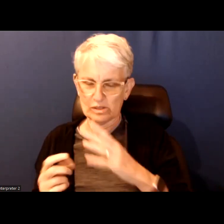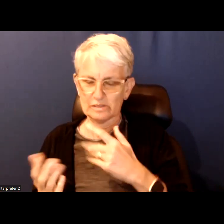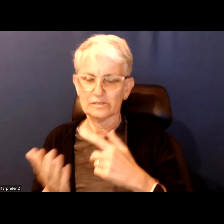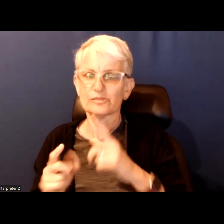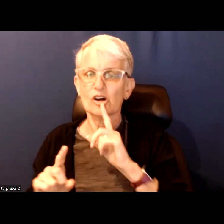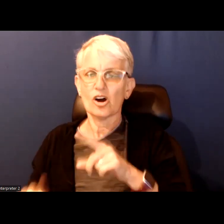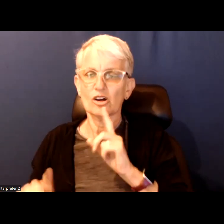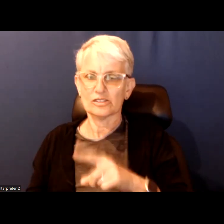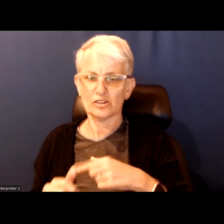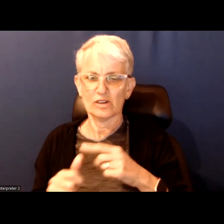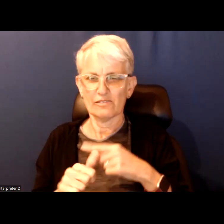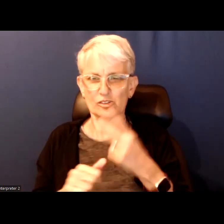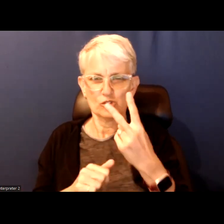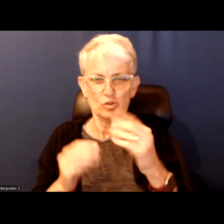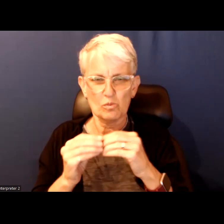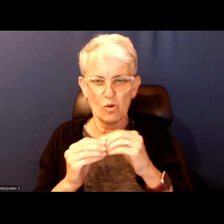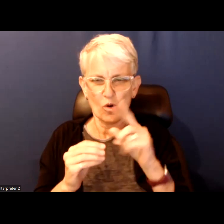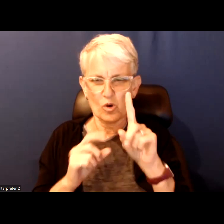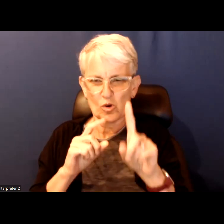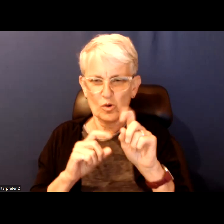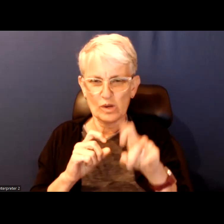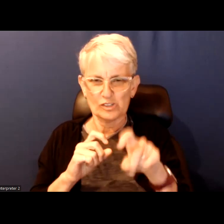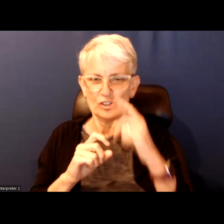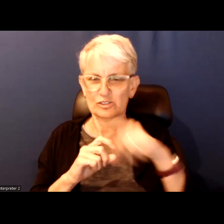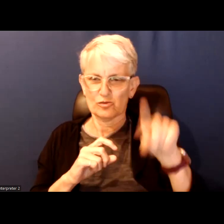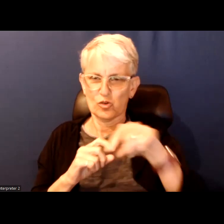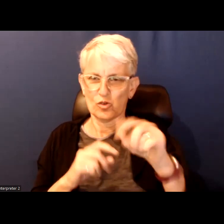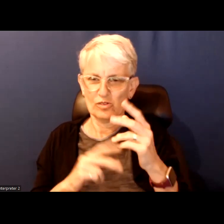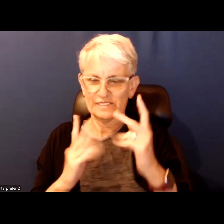get through two more rounds of questions to our guest speakers.